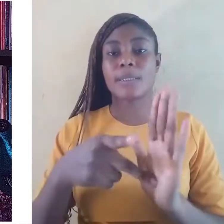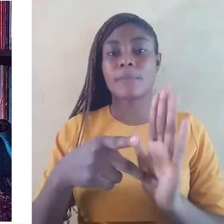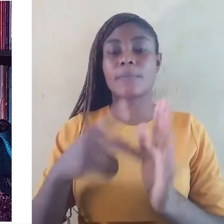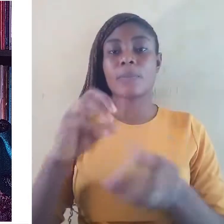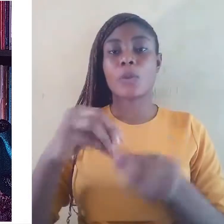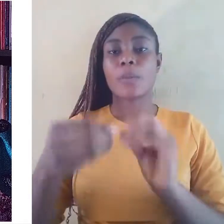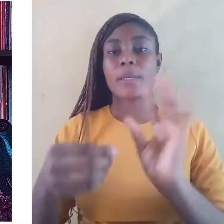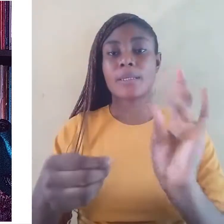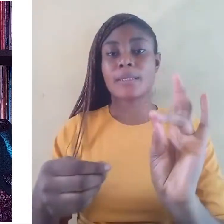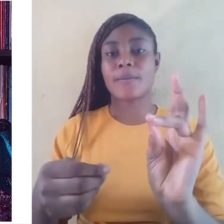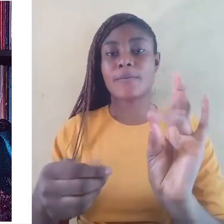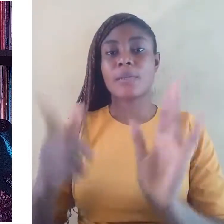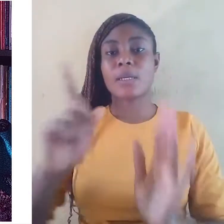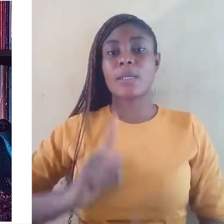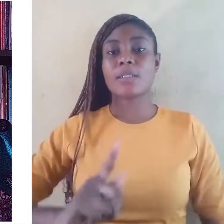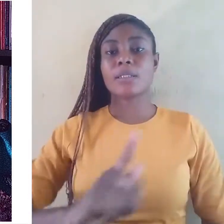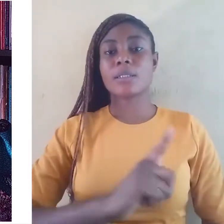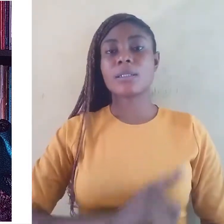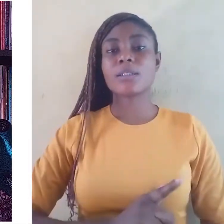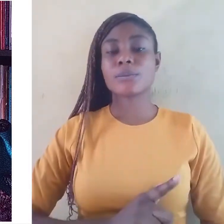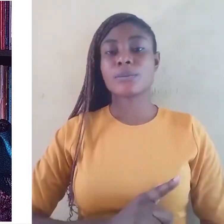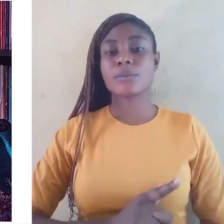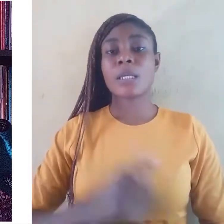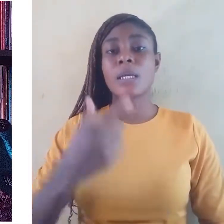Legislation The governments should include language as